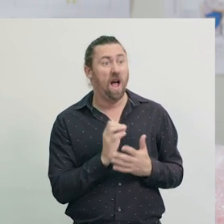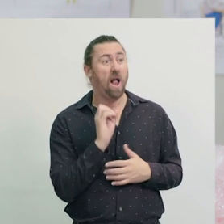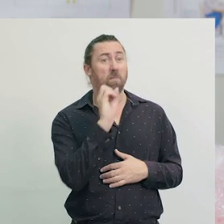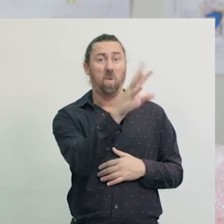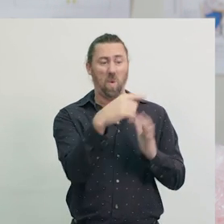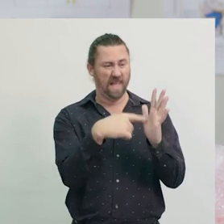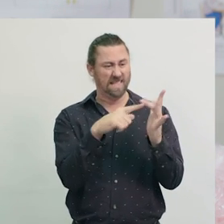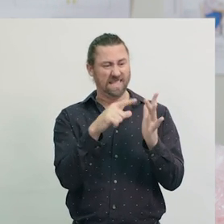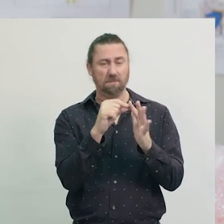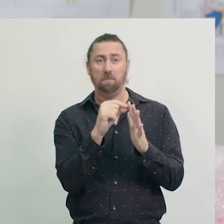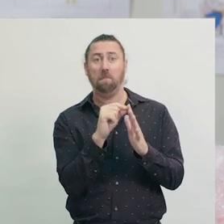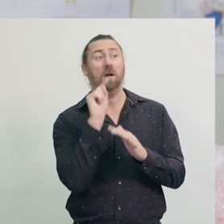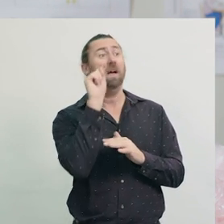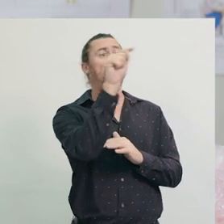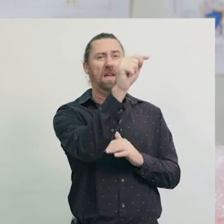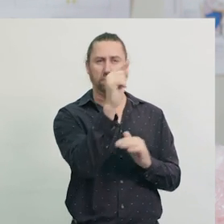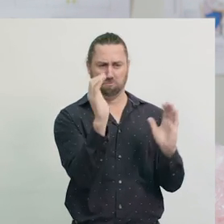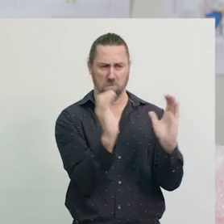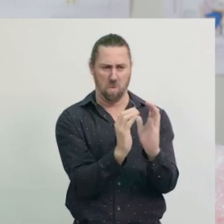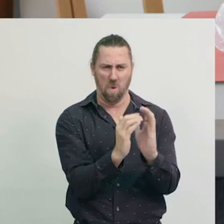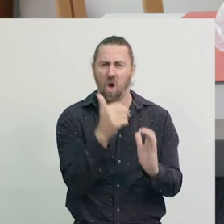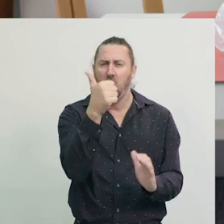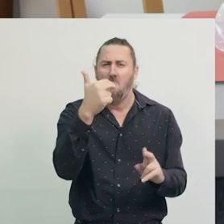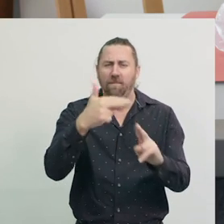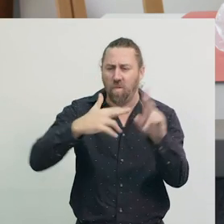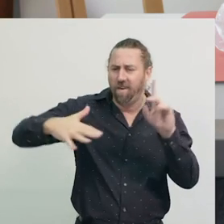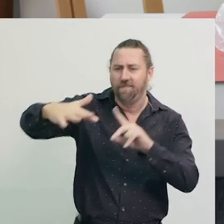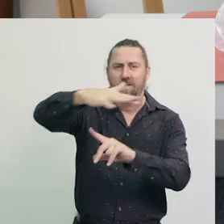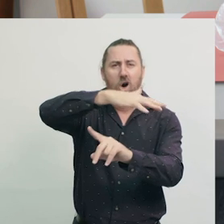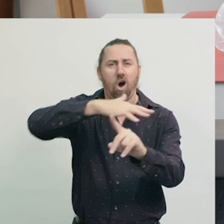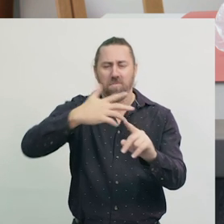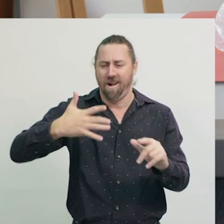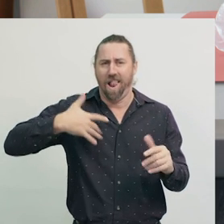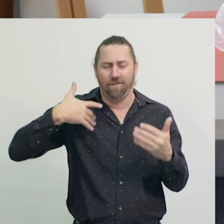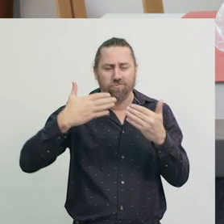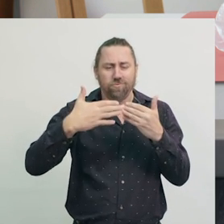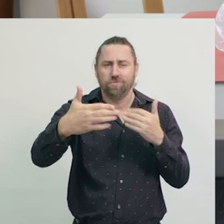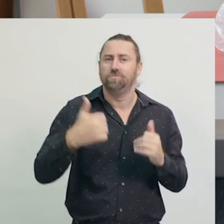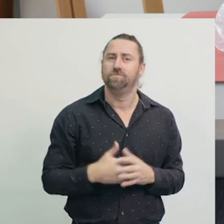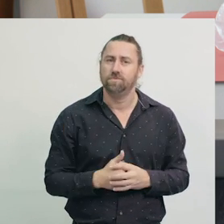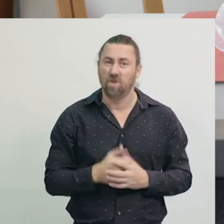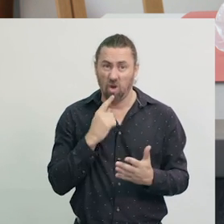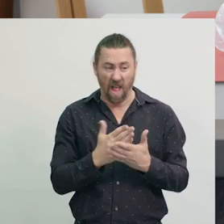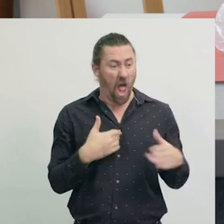and that’s great news for our environment. So you can see that most of my rubbish isn’t really rubbish at all.